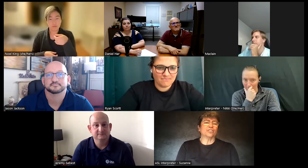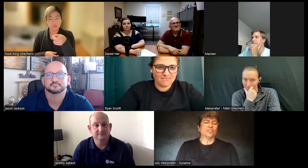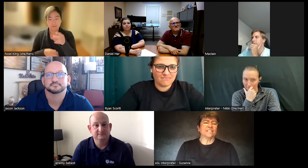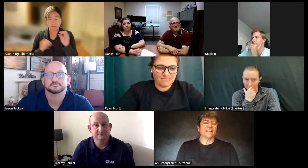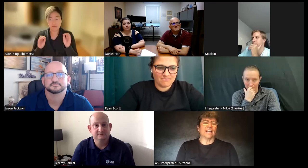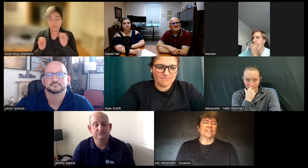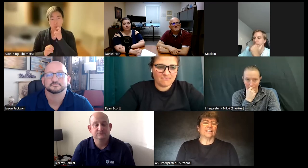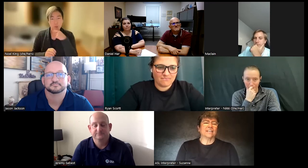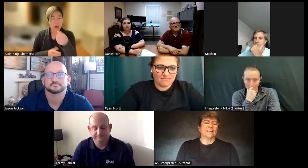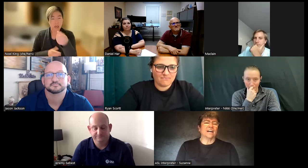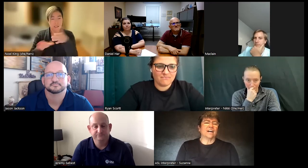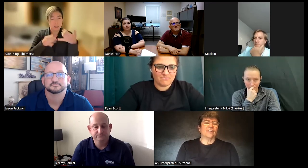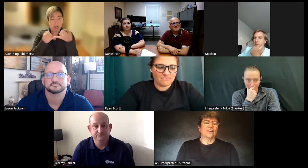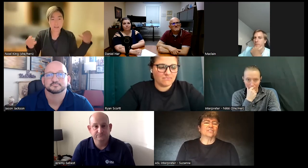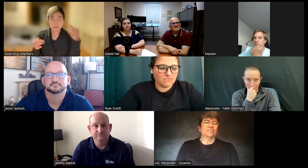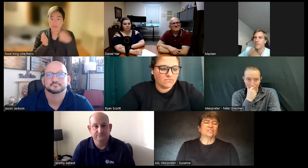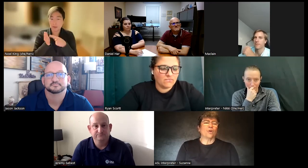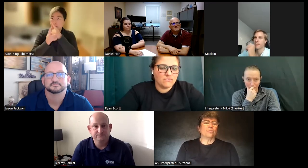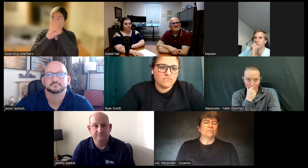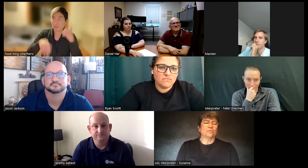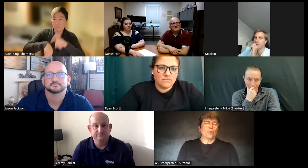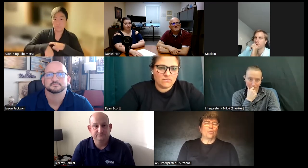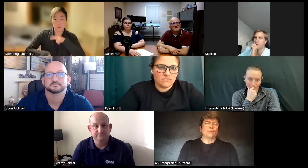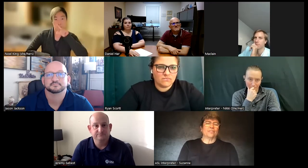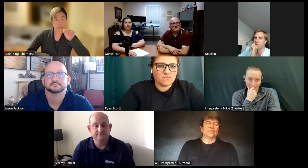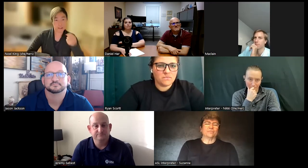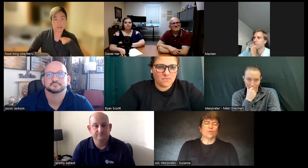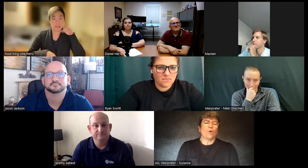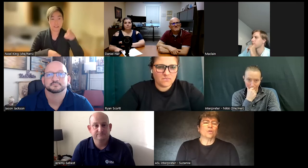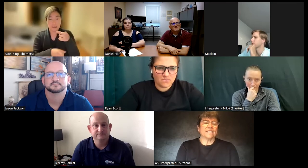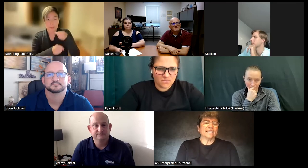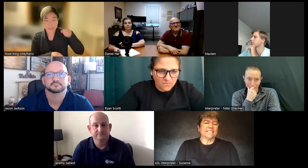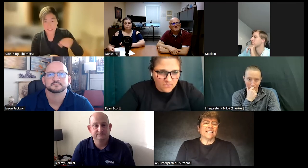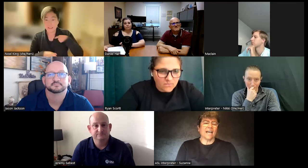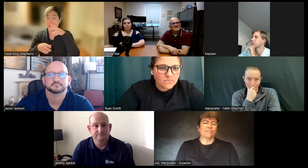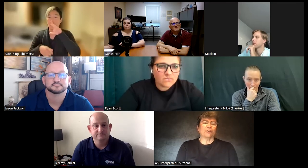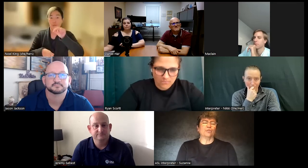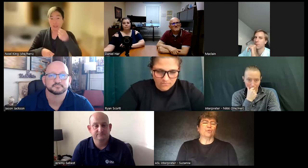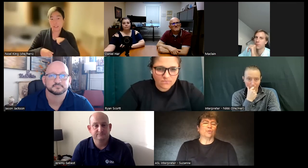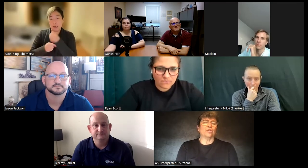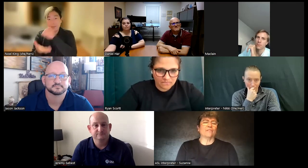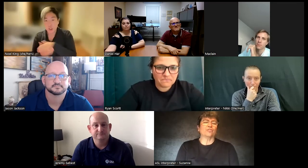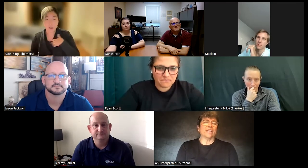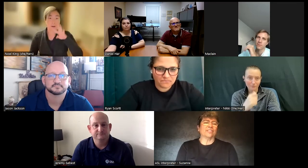to the deadline uh there's no no no set deadline for you that you have to get